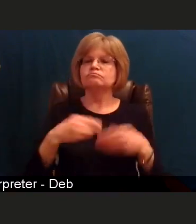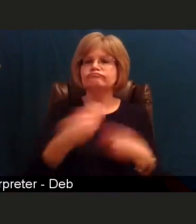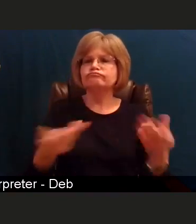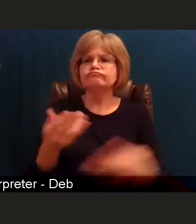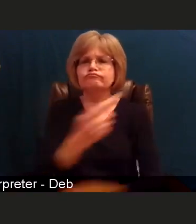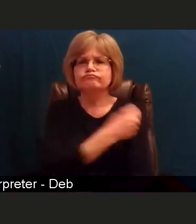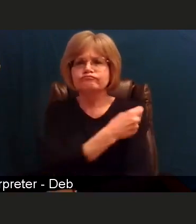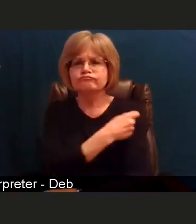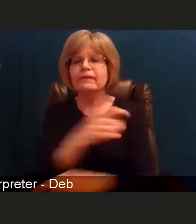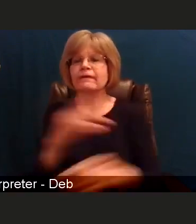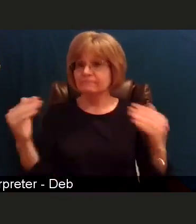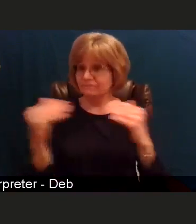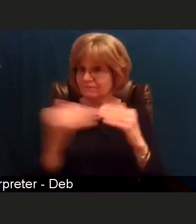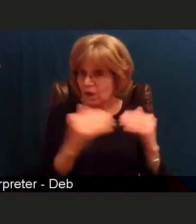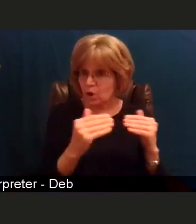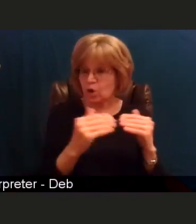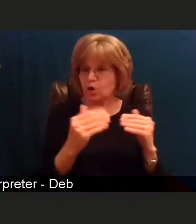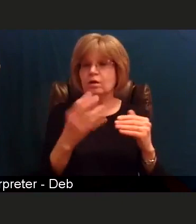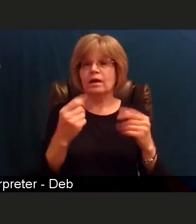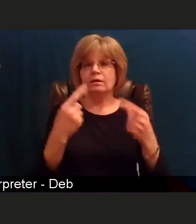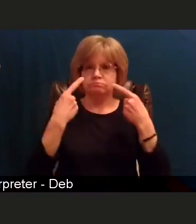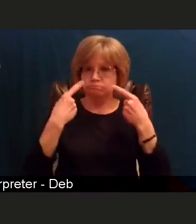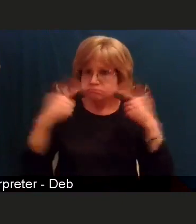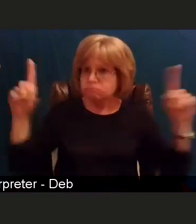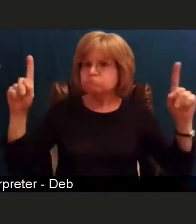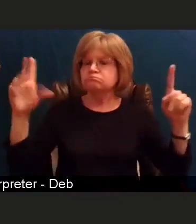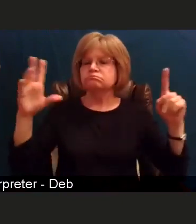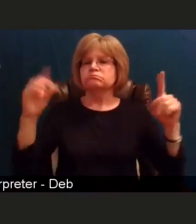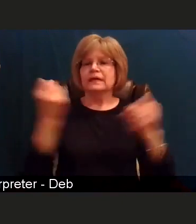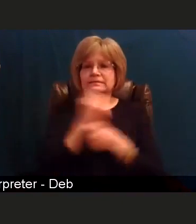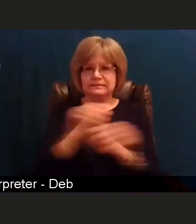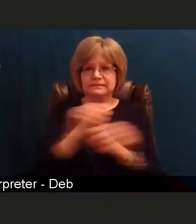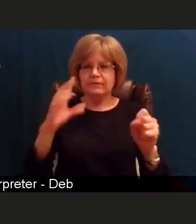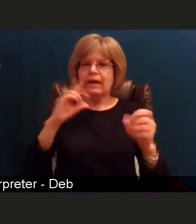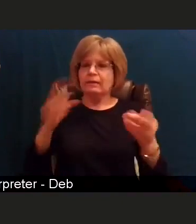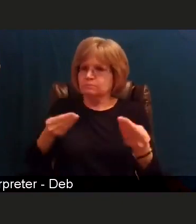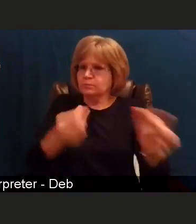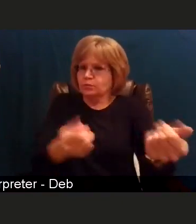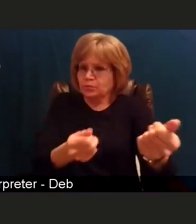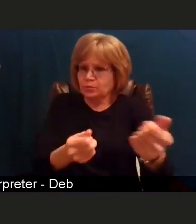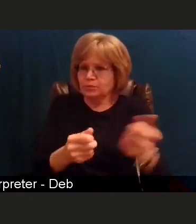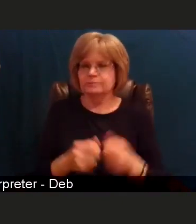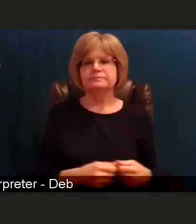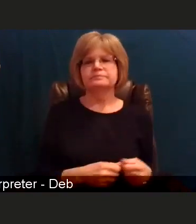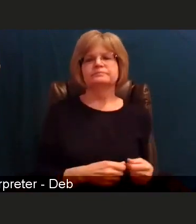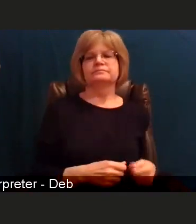but also as efficiently as possible. One of the concerns that I hear a lot is